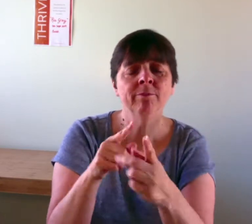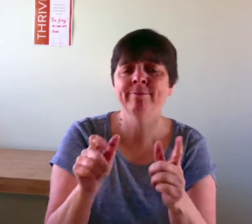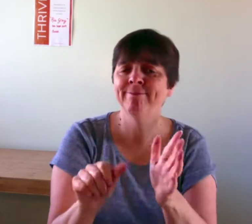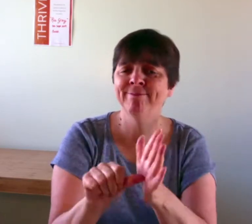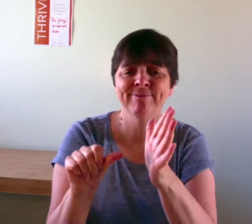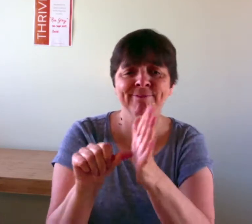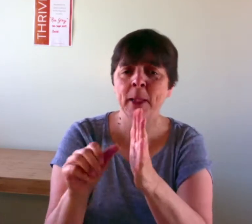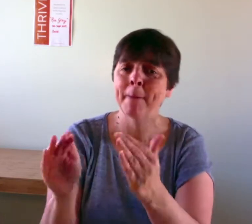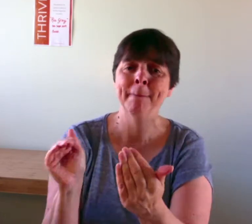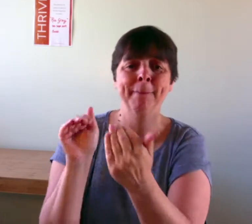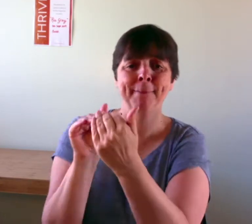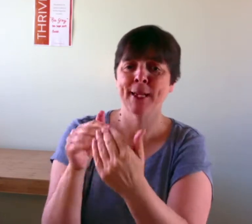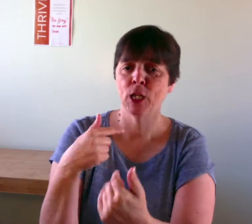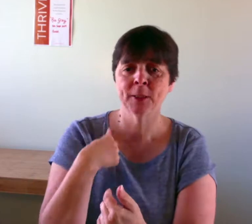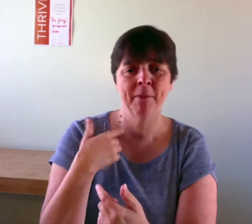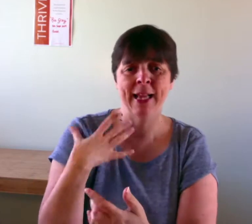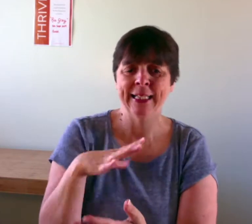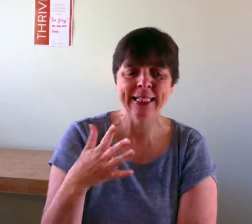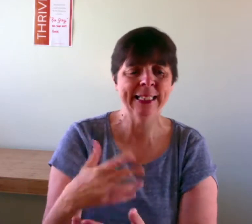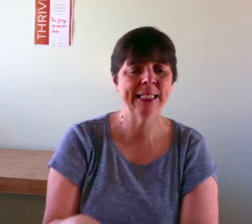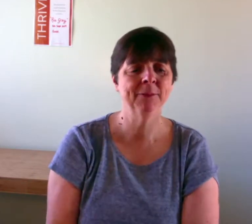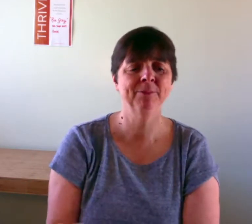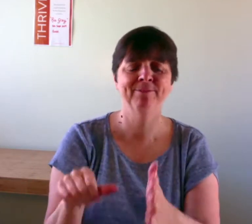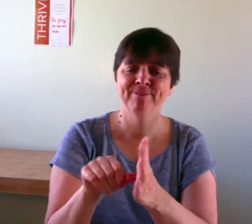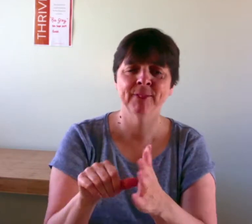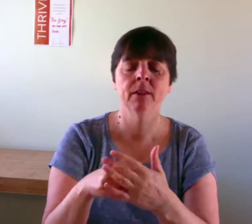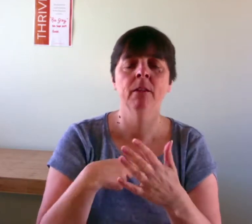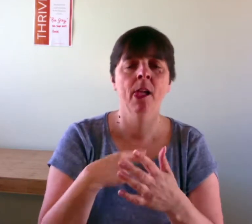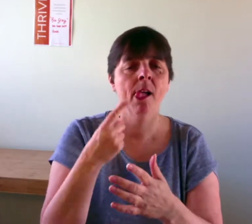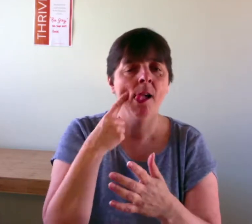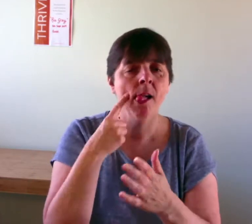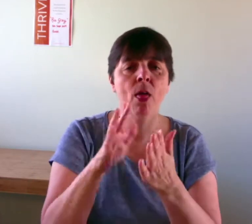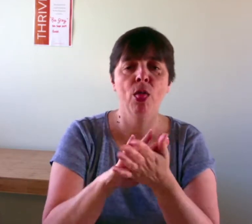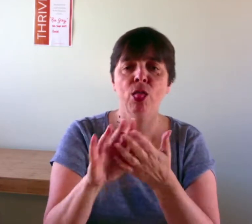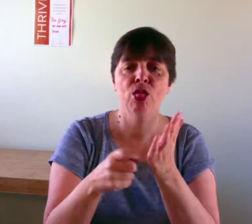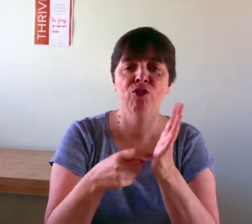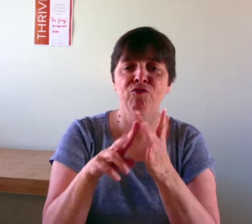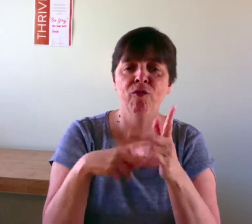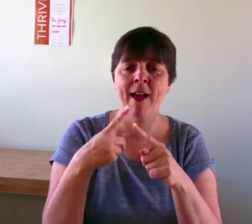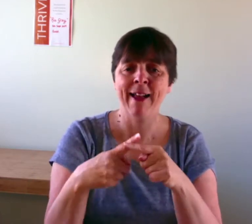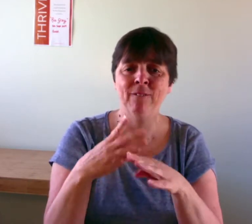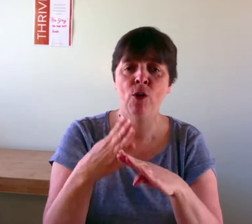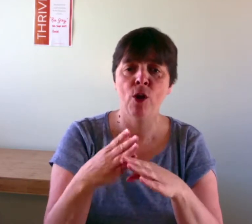Finding treatment was difficult - counselling, 1-2-1 therapy didn’t match my needs